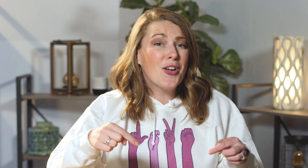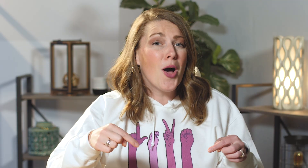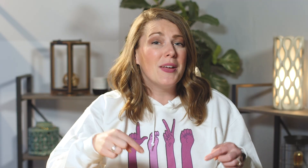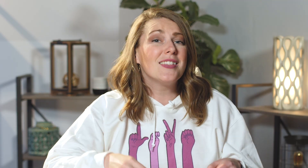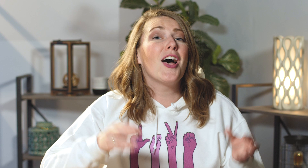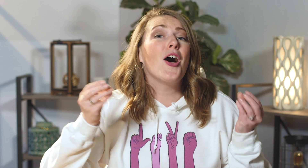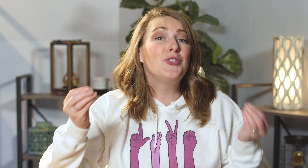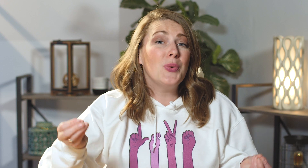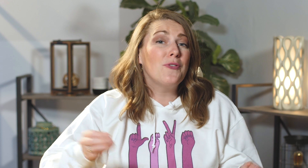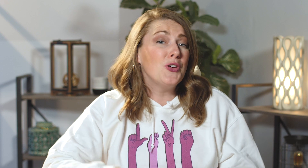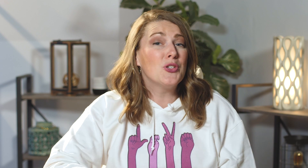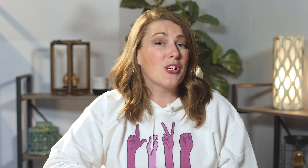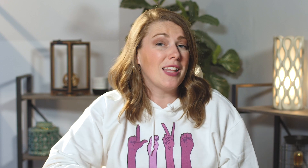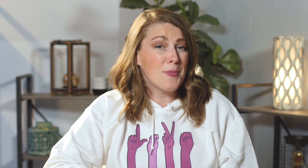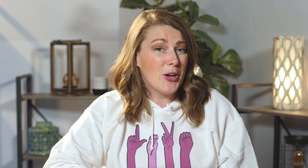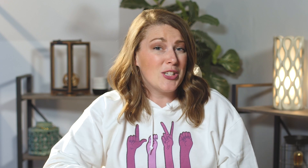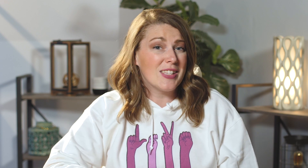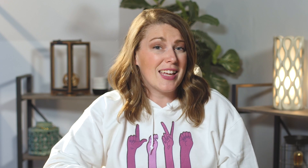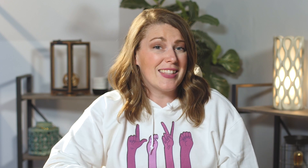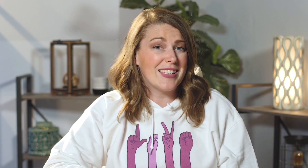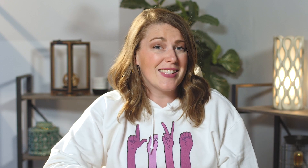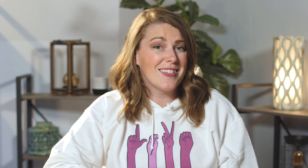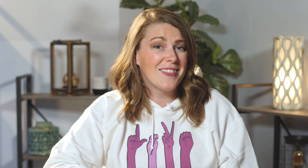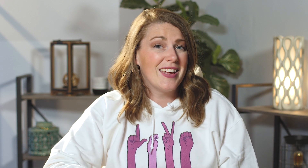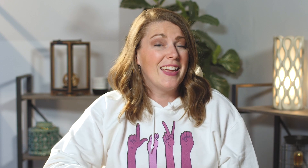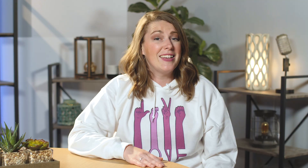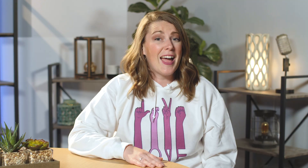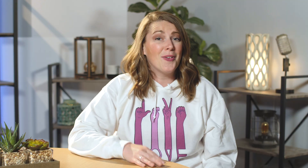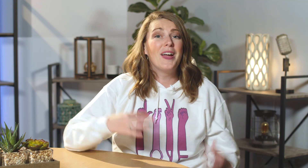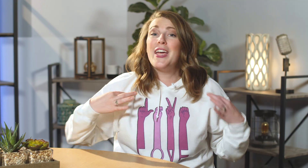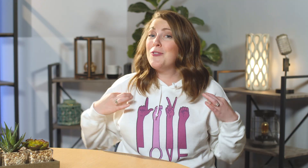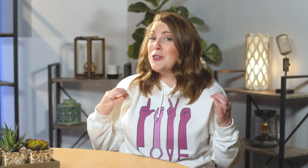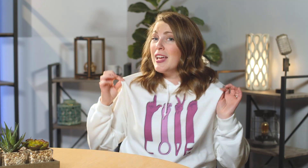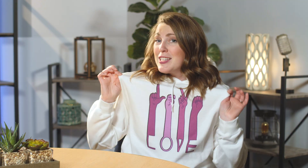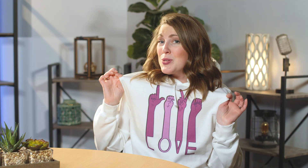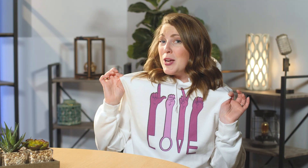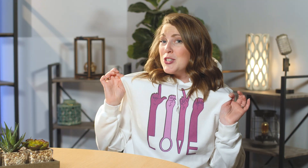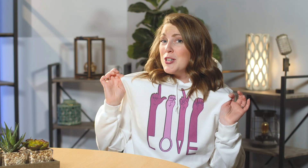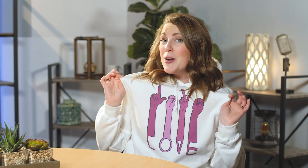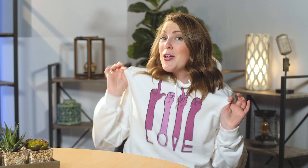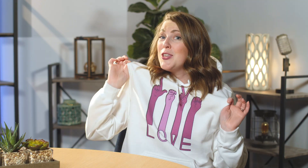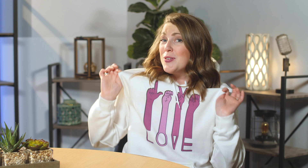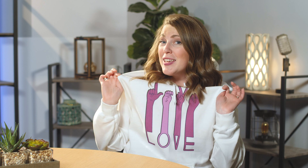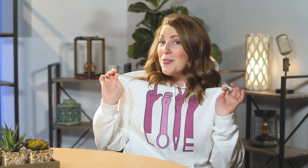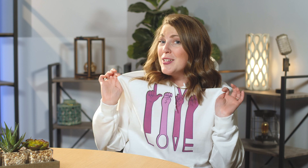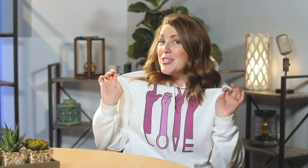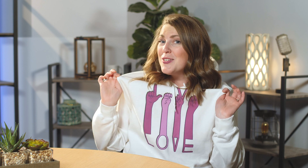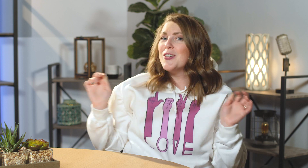comments of doing future collaborations like this now if you like the sweatshirt you can get one too